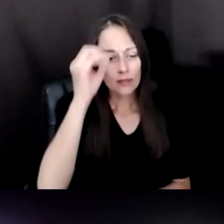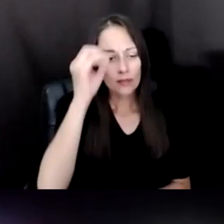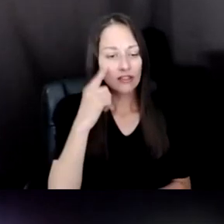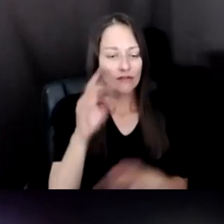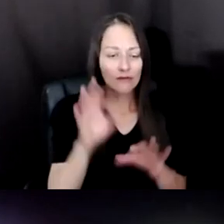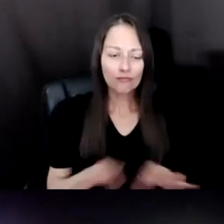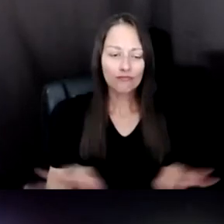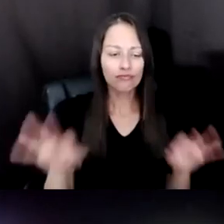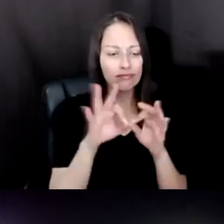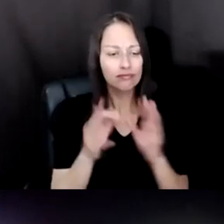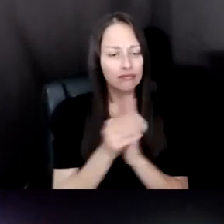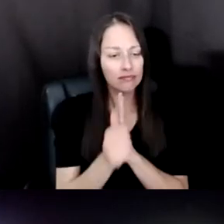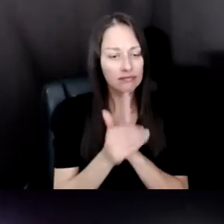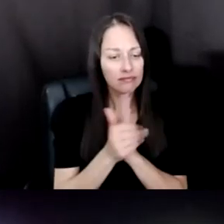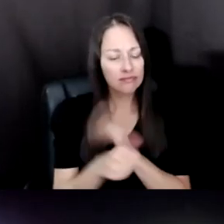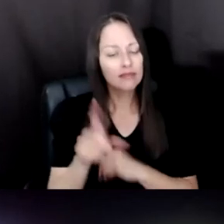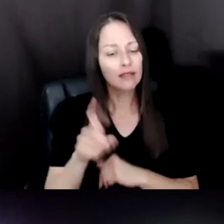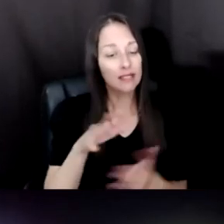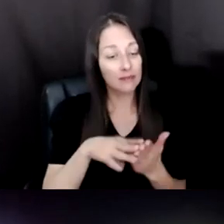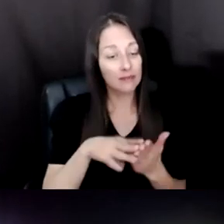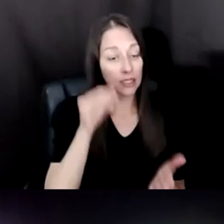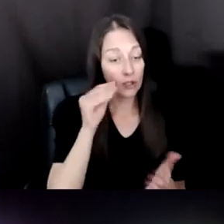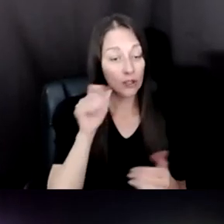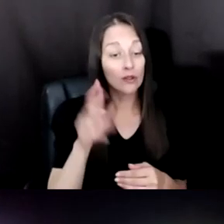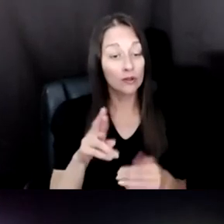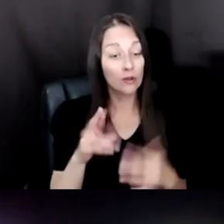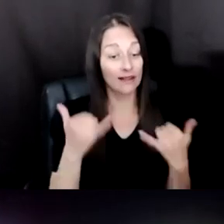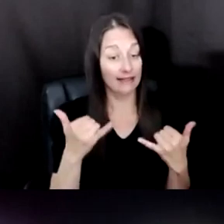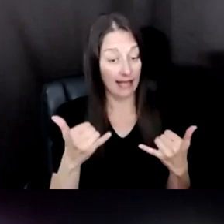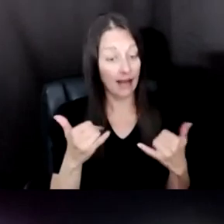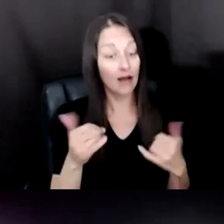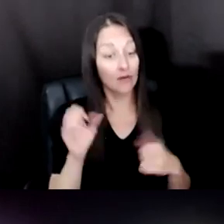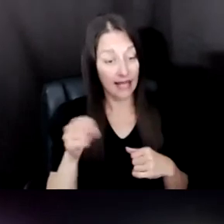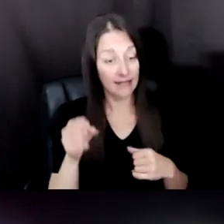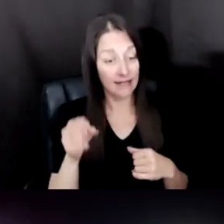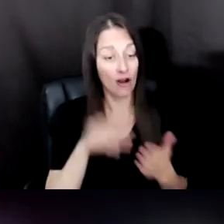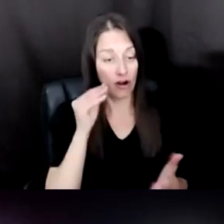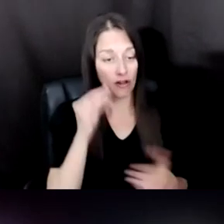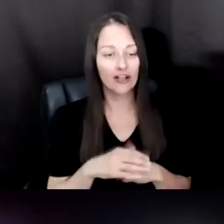THAT NEED TO BE LEARNED OR ARE BEING LEARNED? I THINK IT'S A WONDERFUL QUESTION. BUT I WOULD